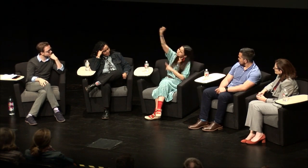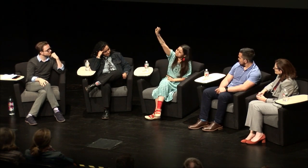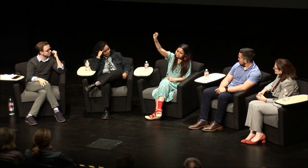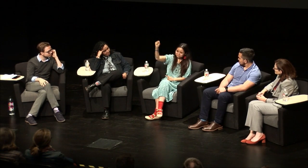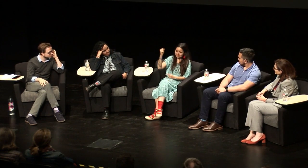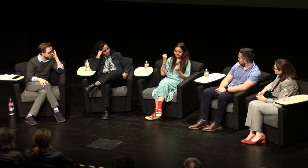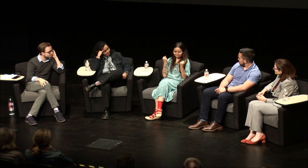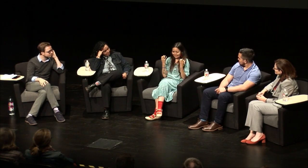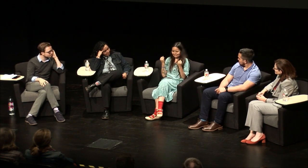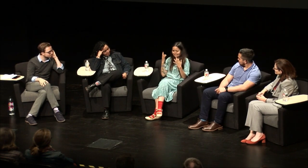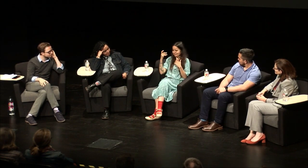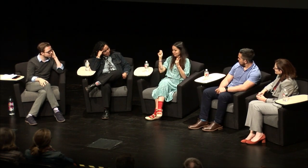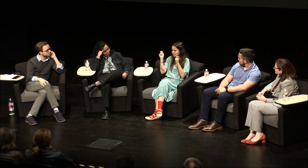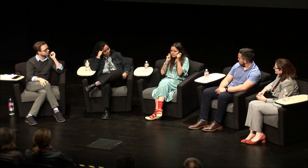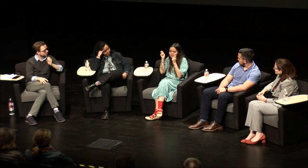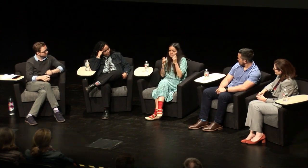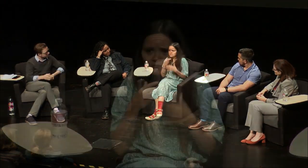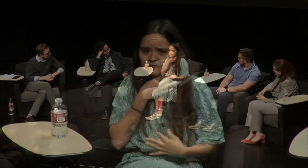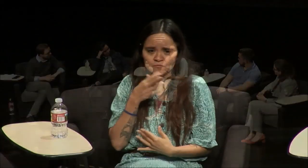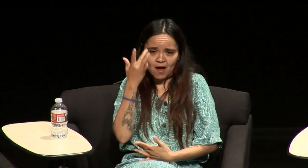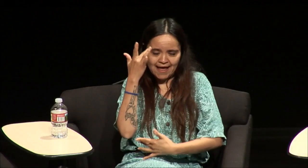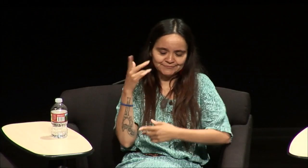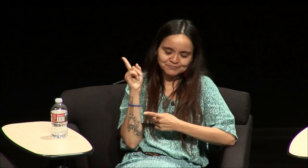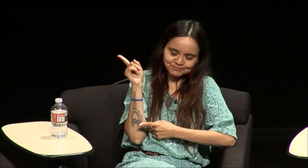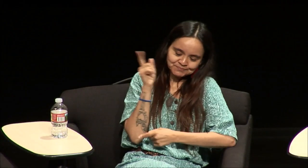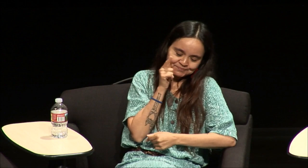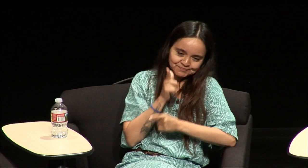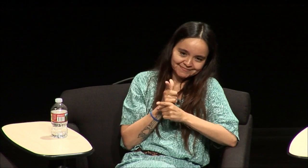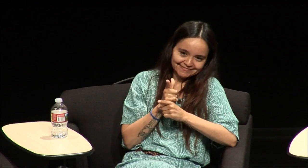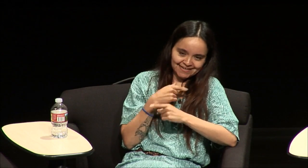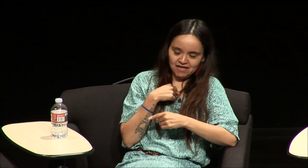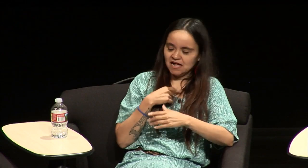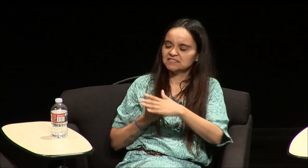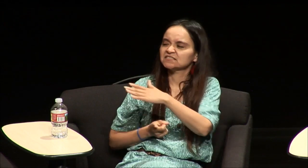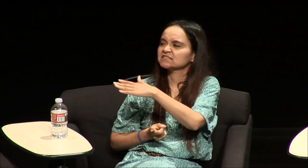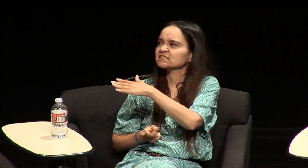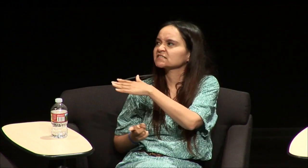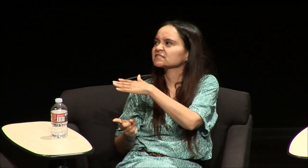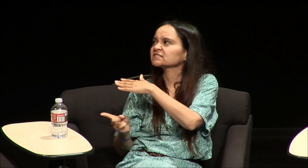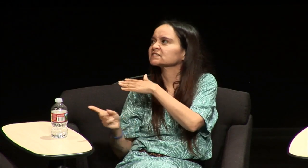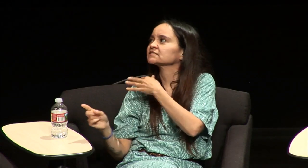felt like I was already excellent at signing and facial expressions and stuff